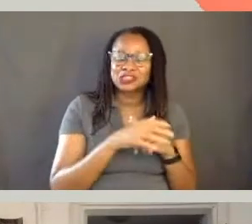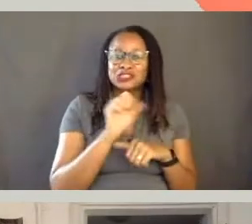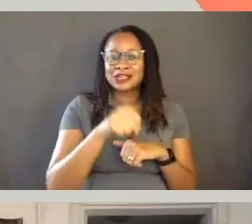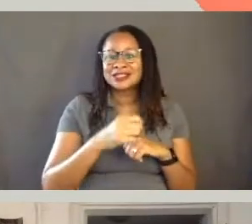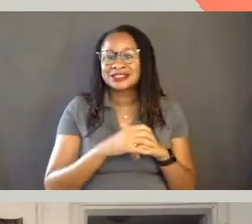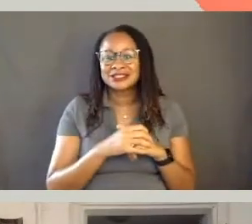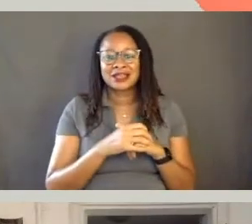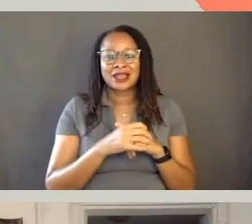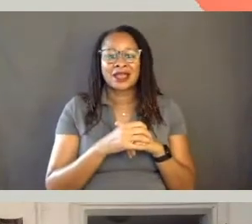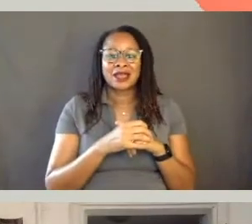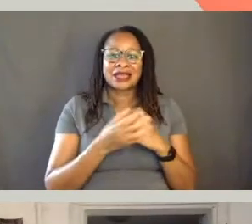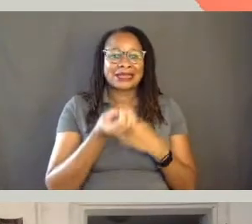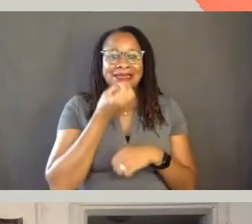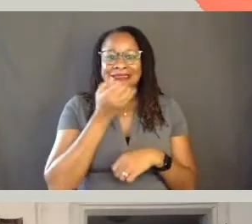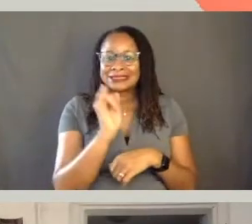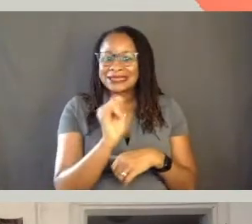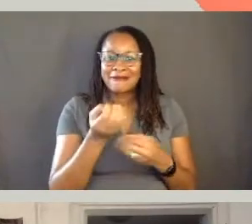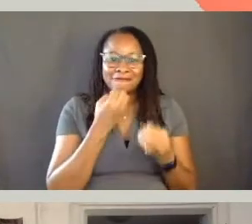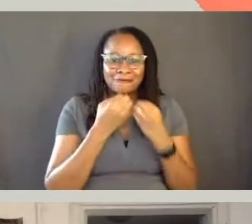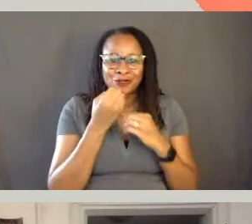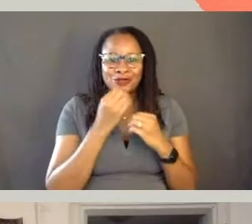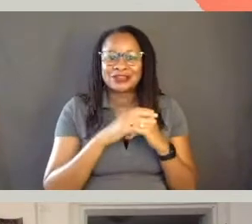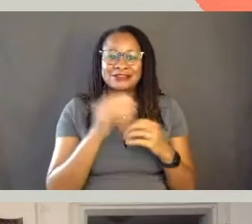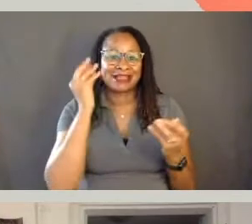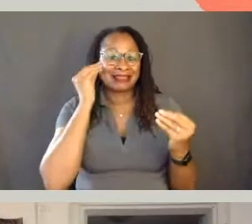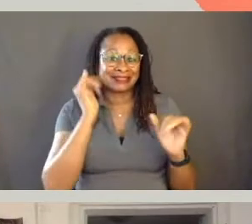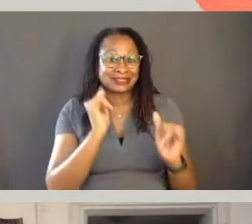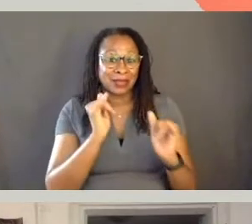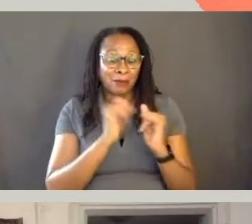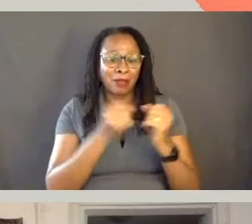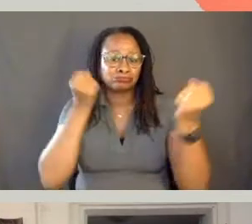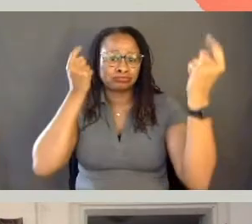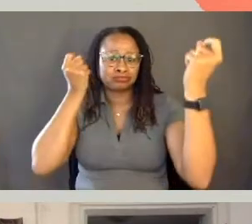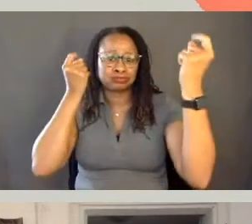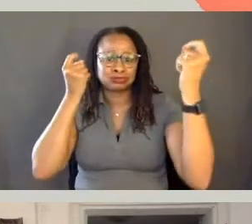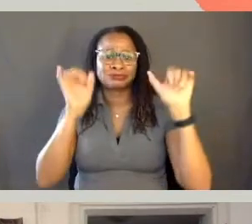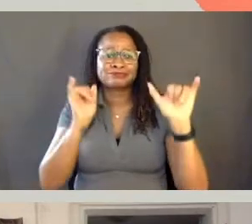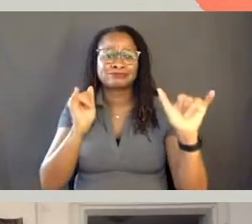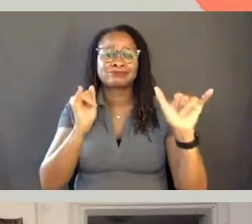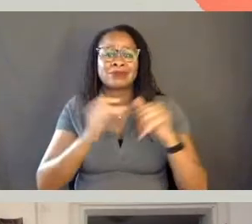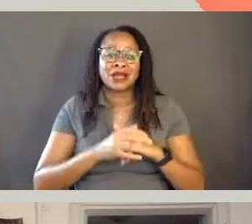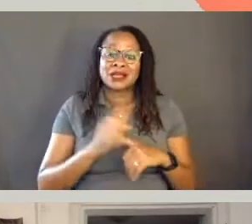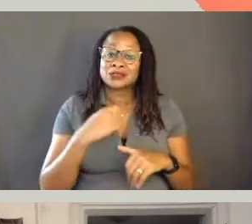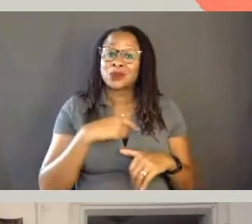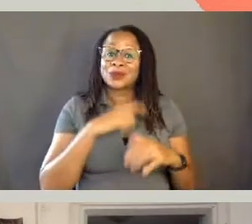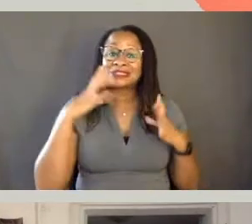they eat what I eat, they dance what I dance, they sing the song that I sing. So we decided to do something,